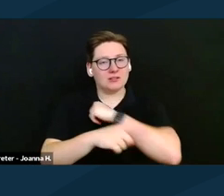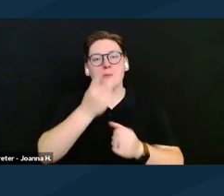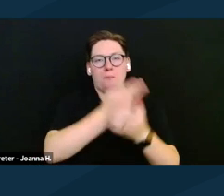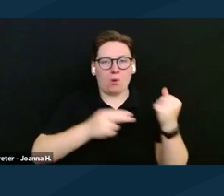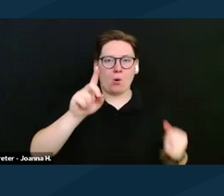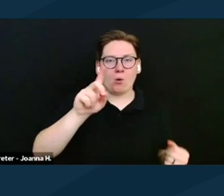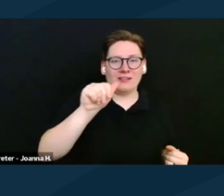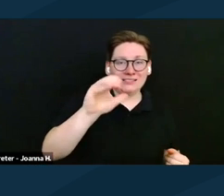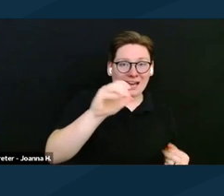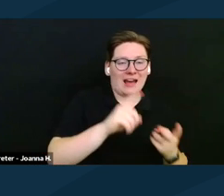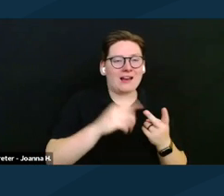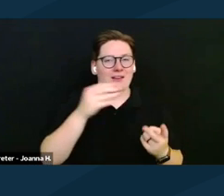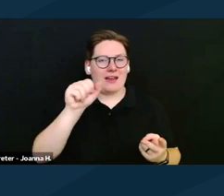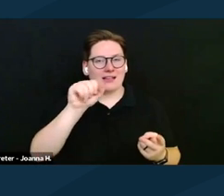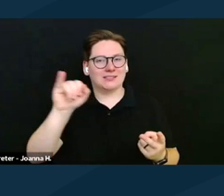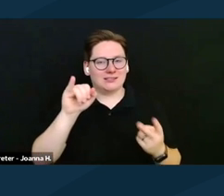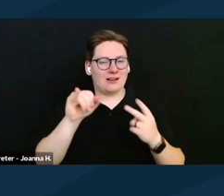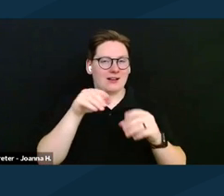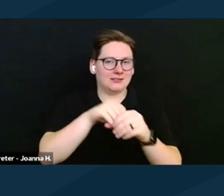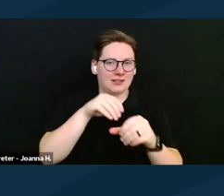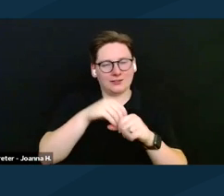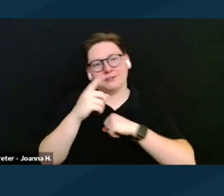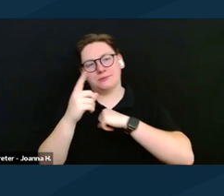and the SSI Savings Penalty Elimination Act.